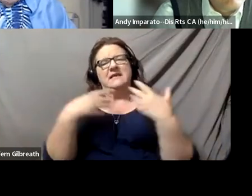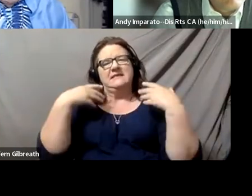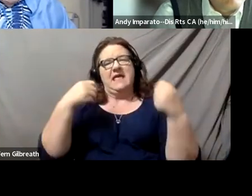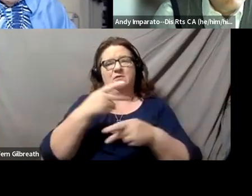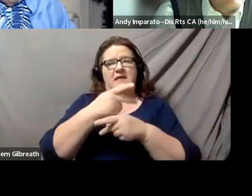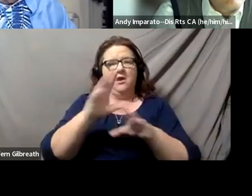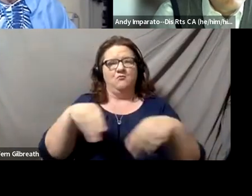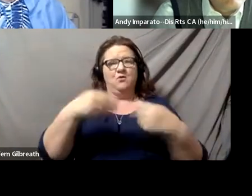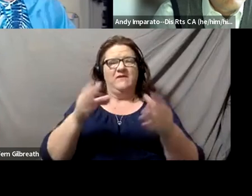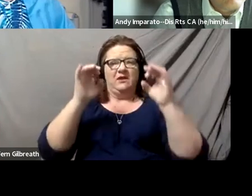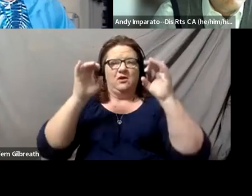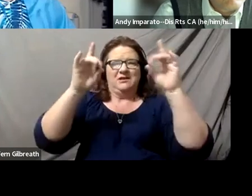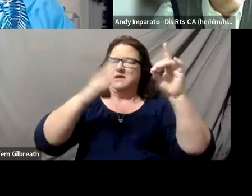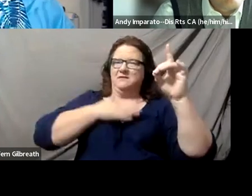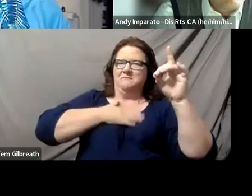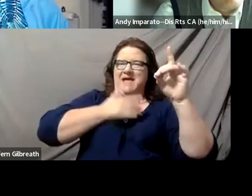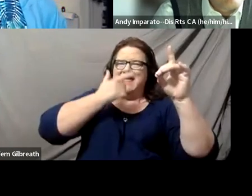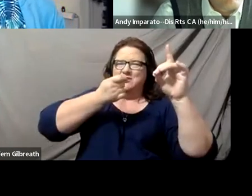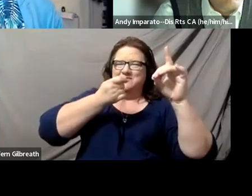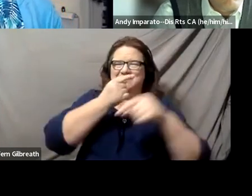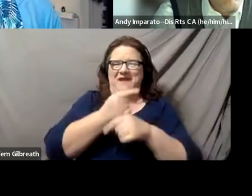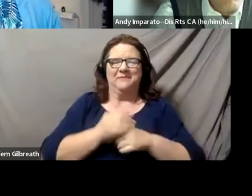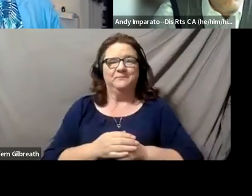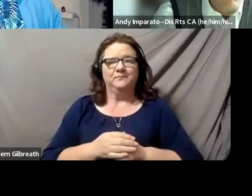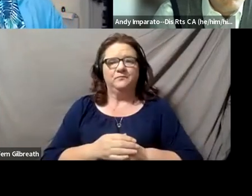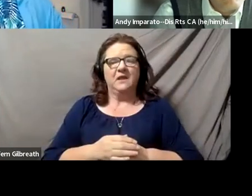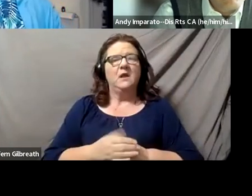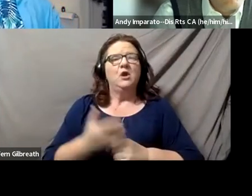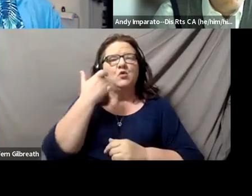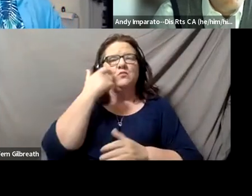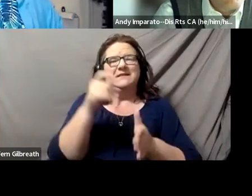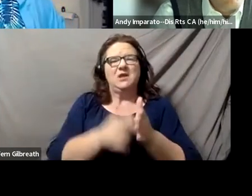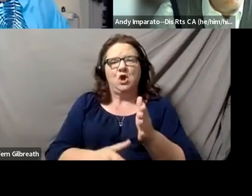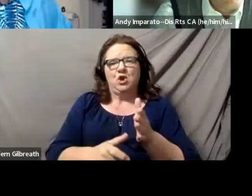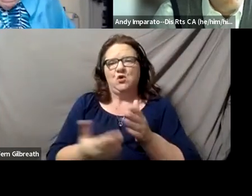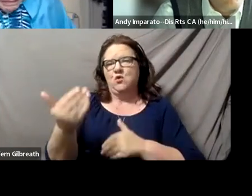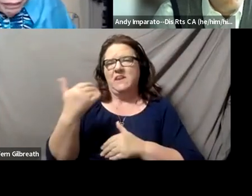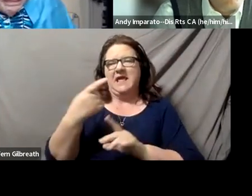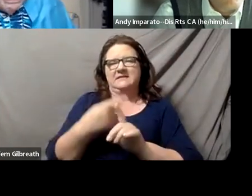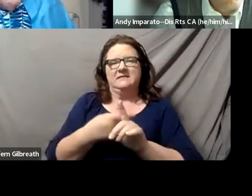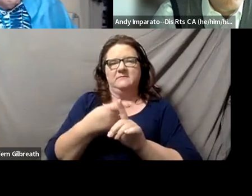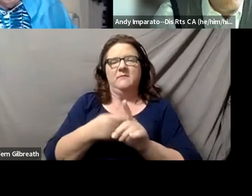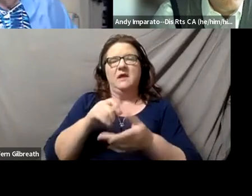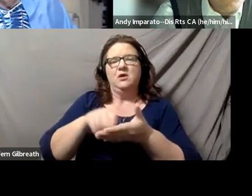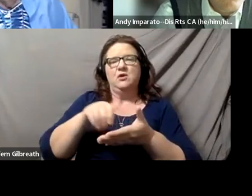because that happens to be an interest of mine. And there was an article out last month by Lisa Iezzoni and her team